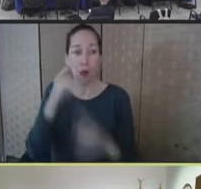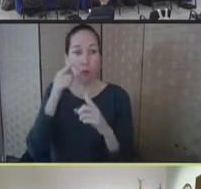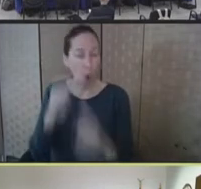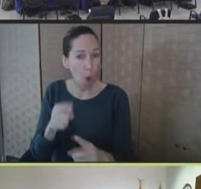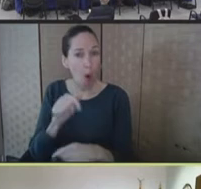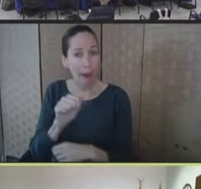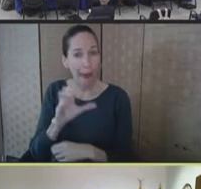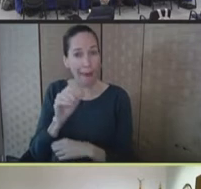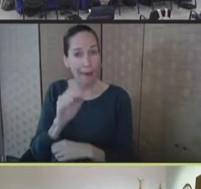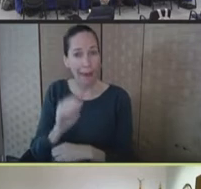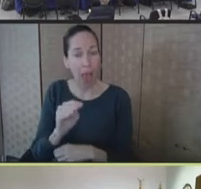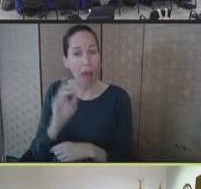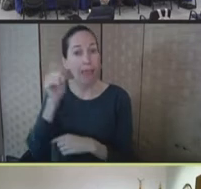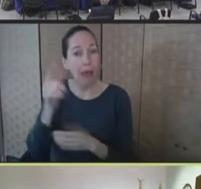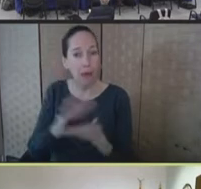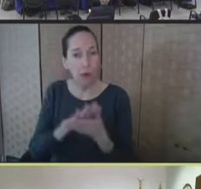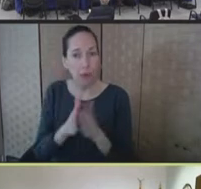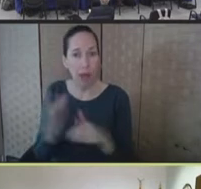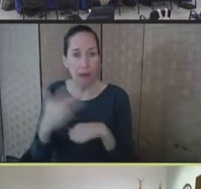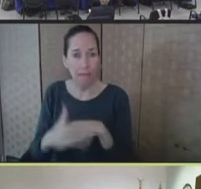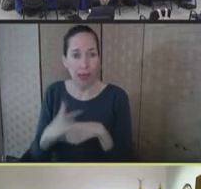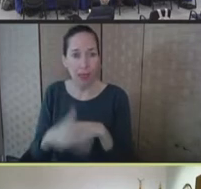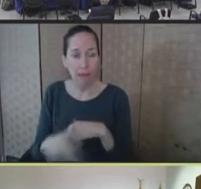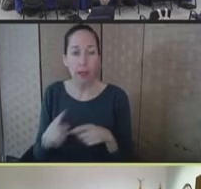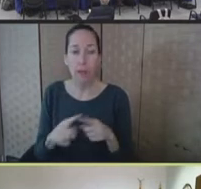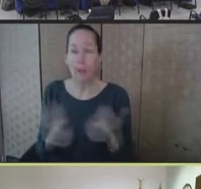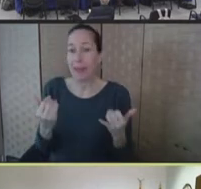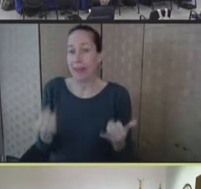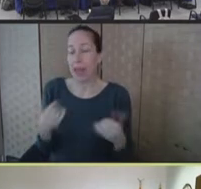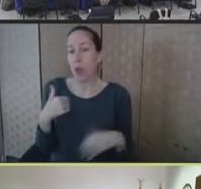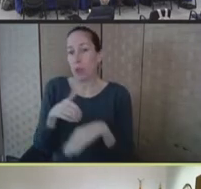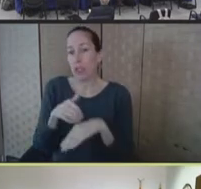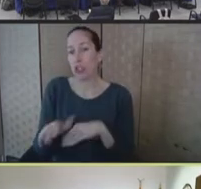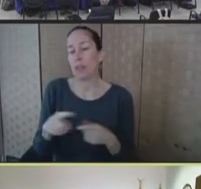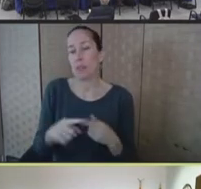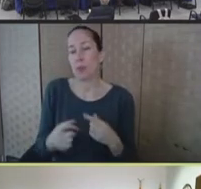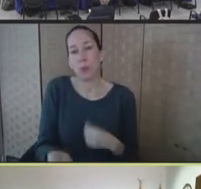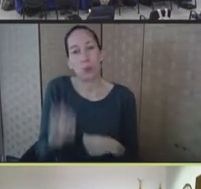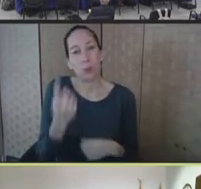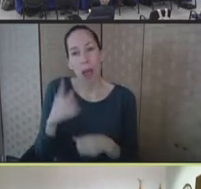the only shipments to date were to one jurisdiction very early on. And of course,